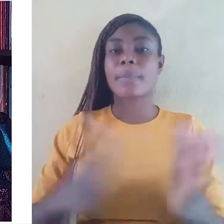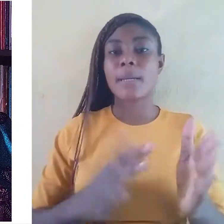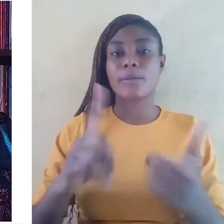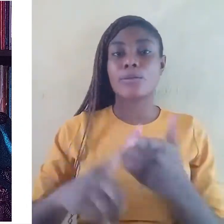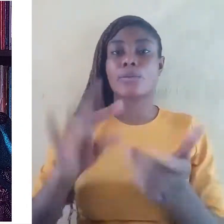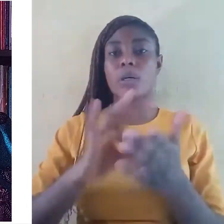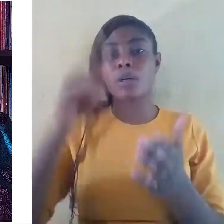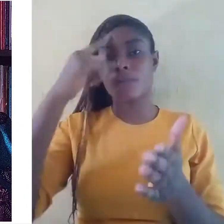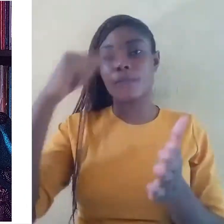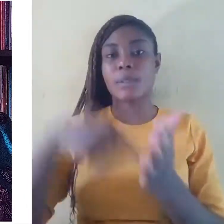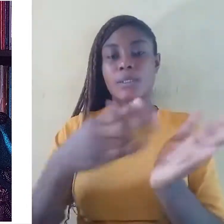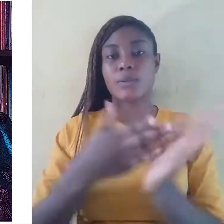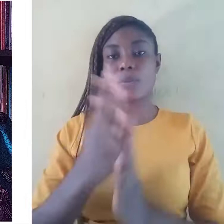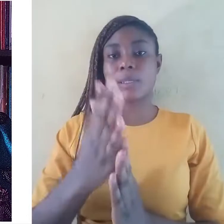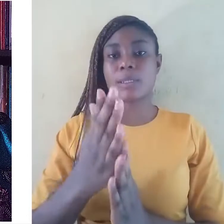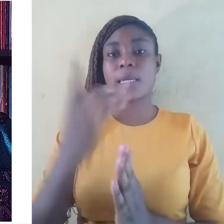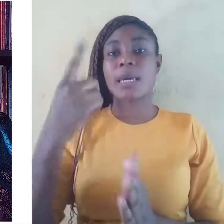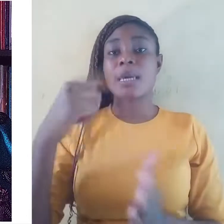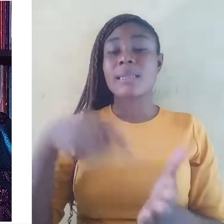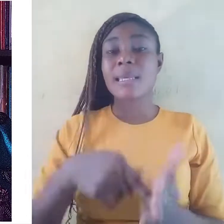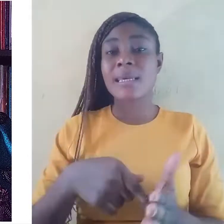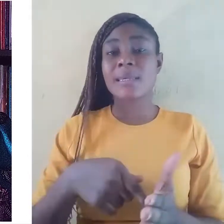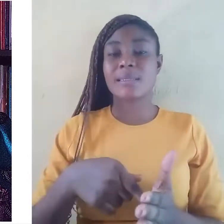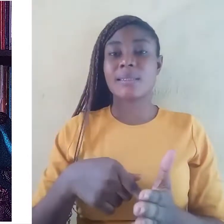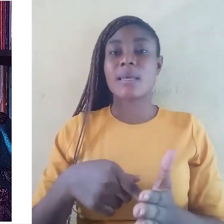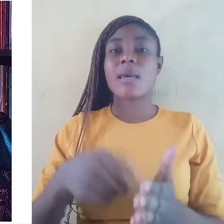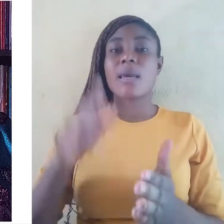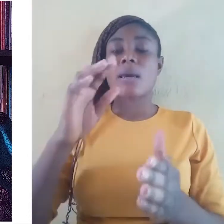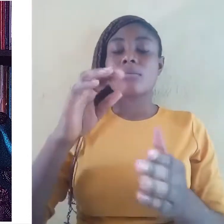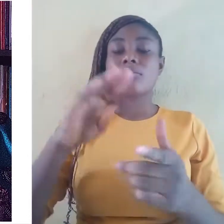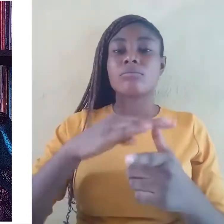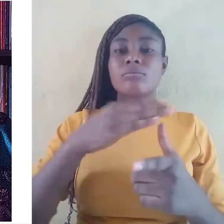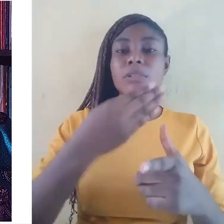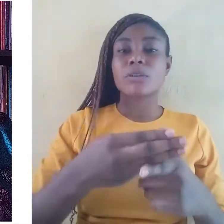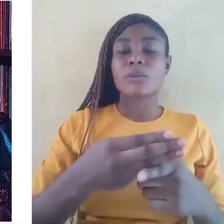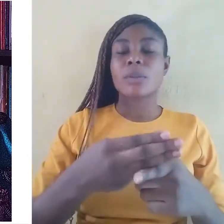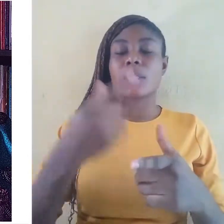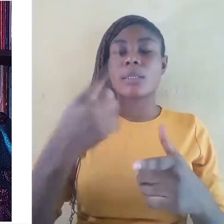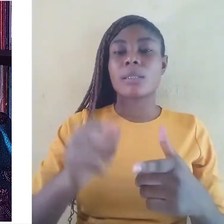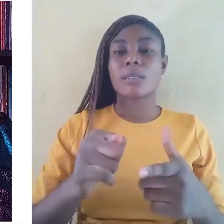The dichotomy between major and minor languages should be removed or handled better to remove